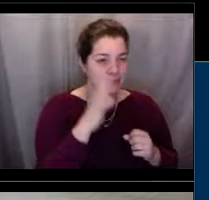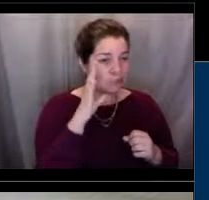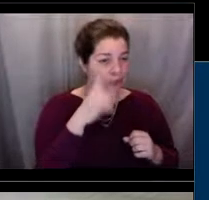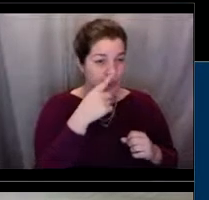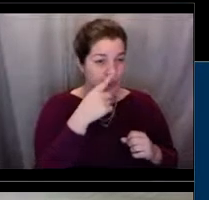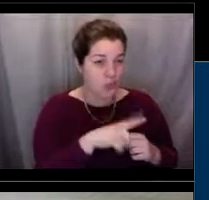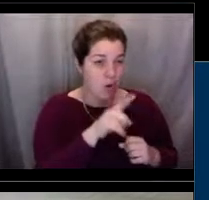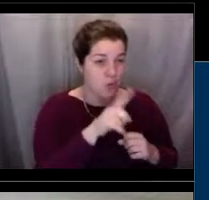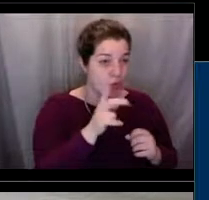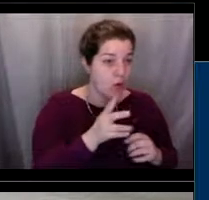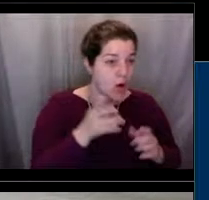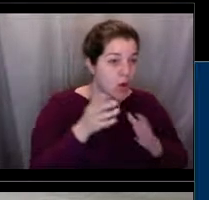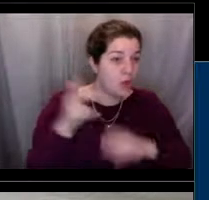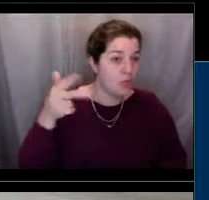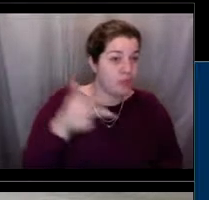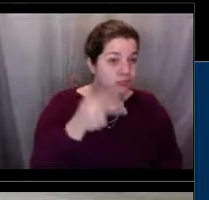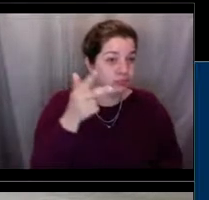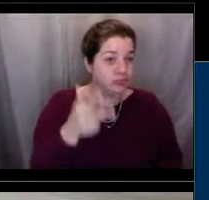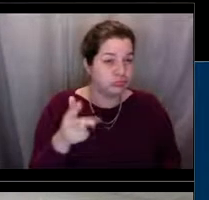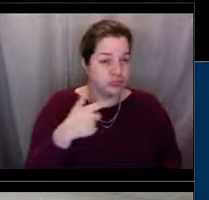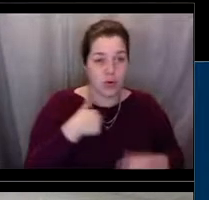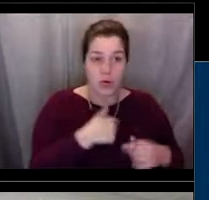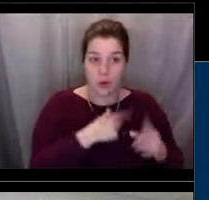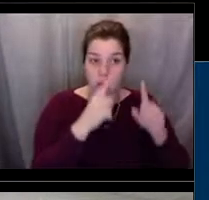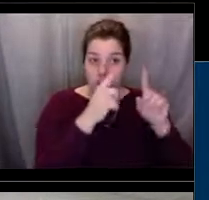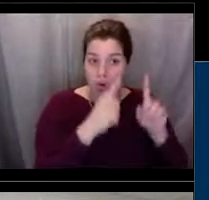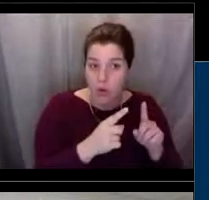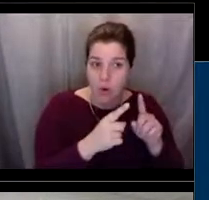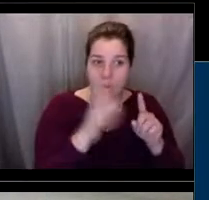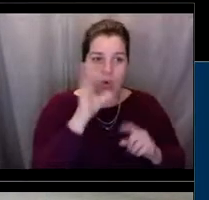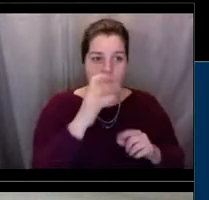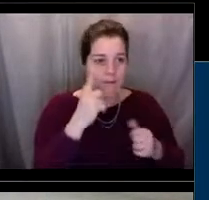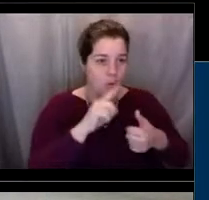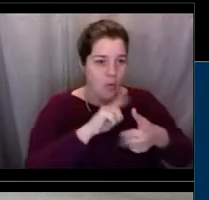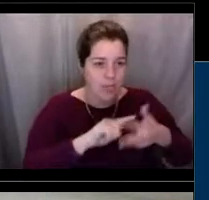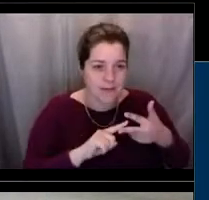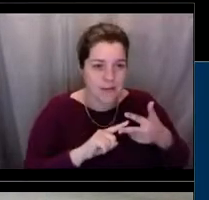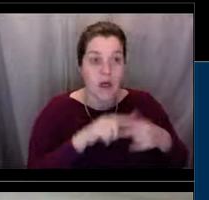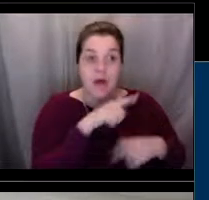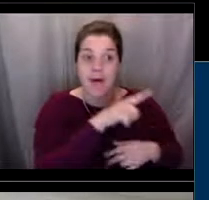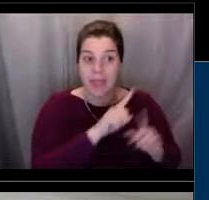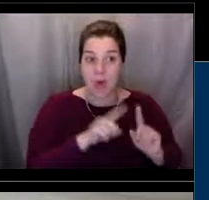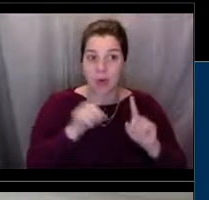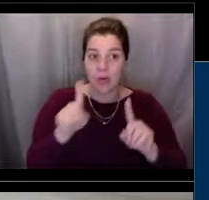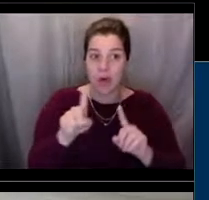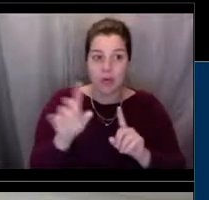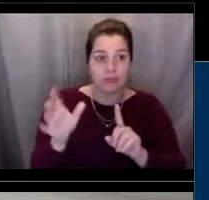and which they appreciate it a lot. So then they'll go out there and enforce those, and then a lot of people that work with us